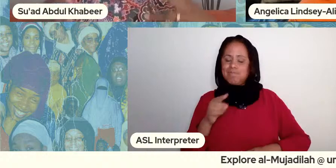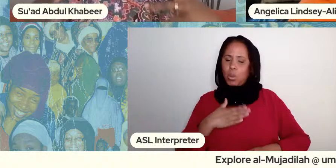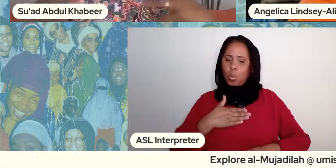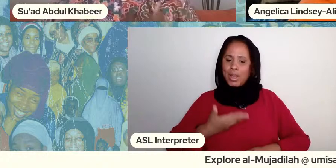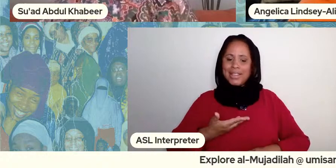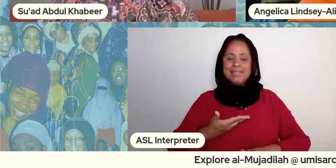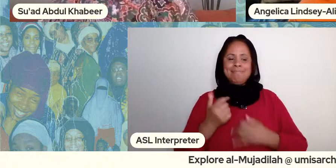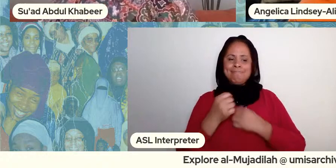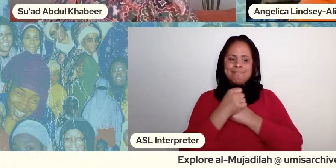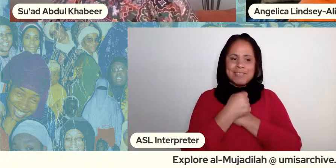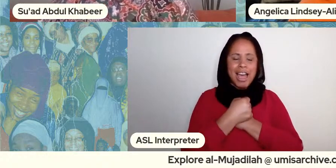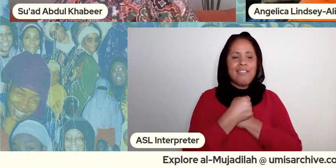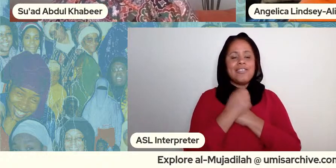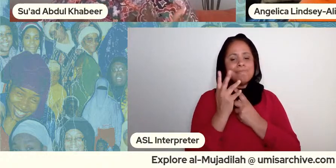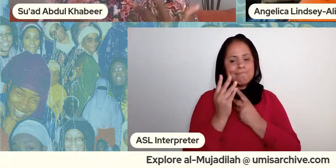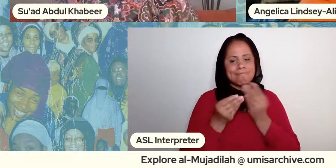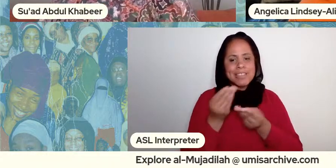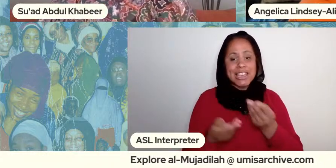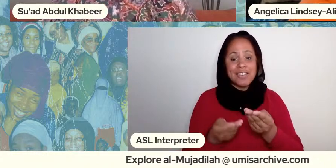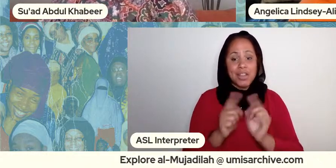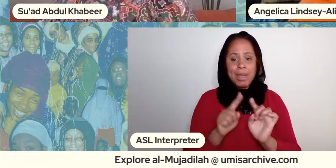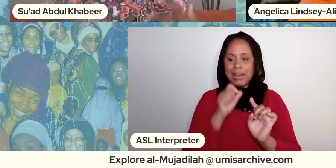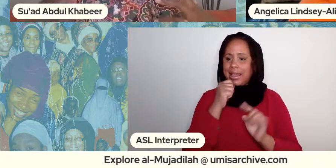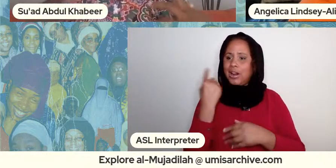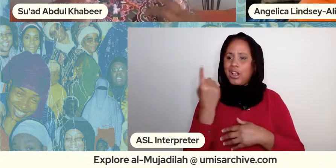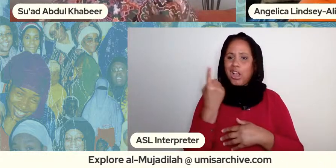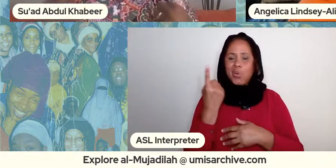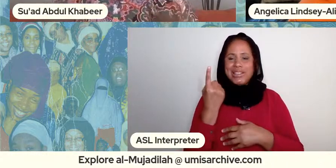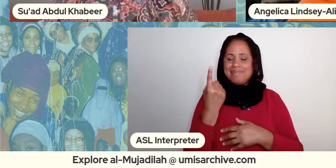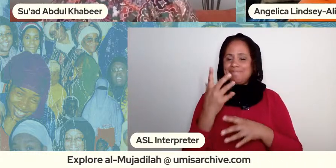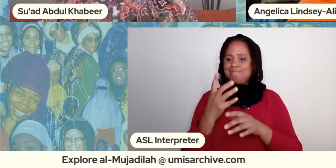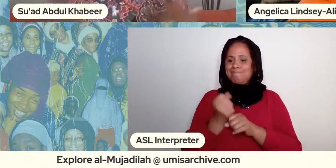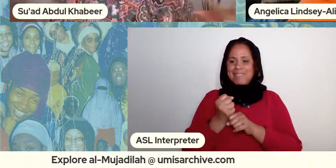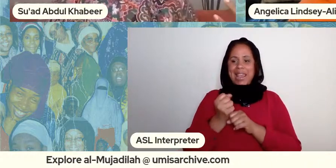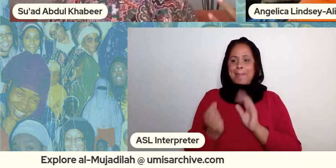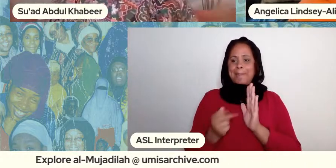and the pain that we experience and the heartbreak we experience is not necessarily valued in our